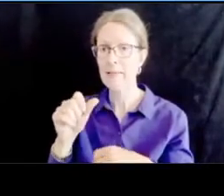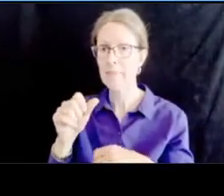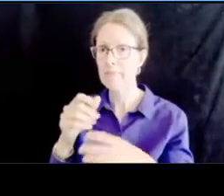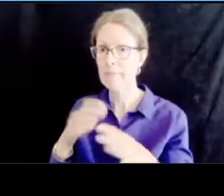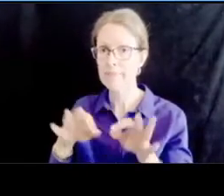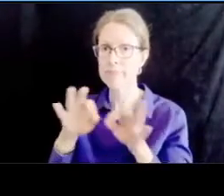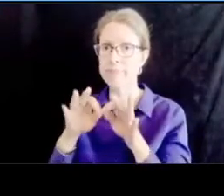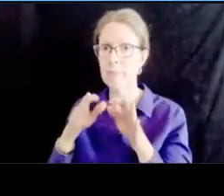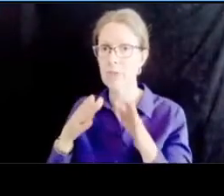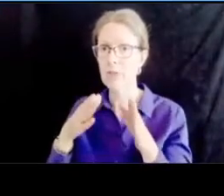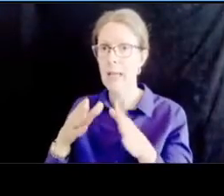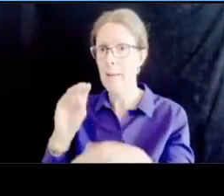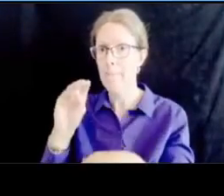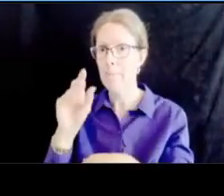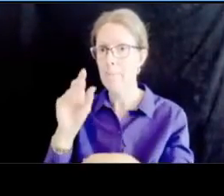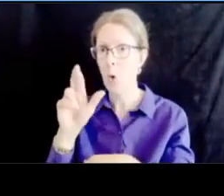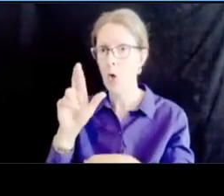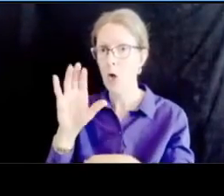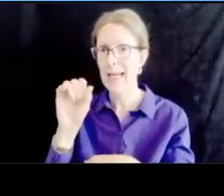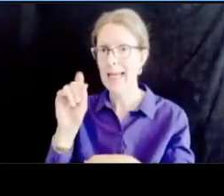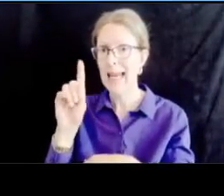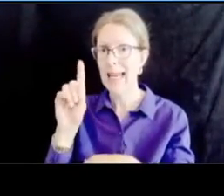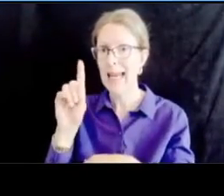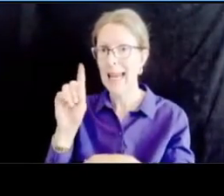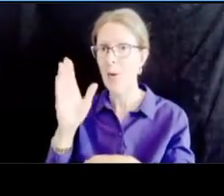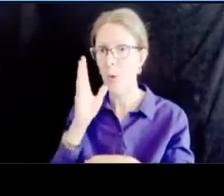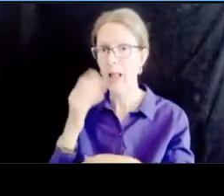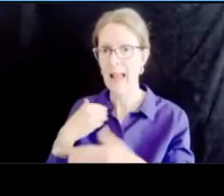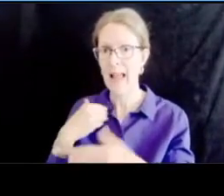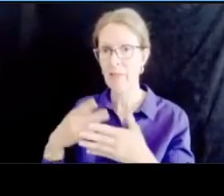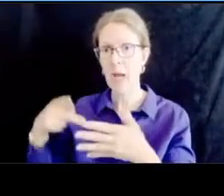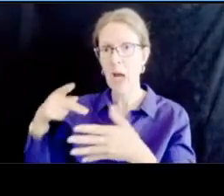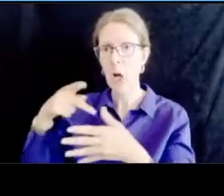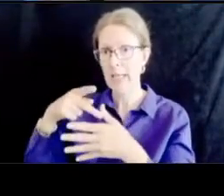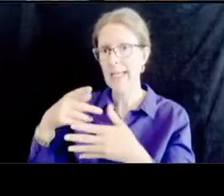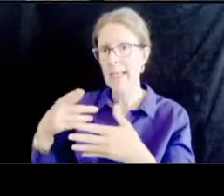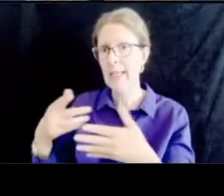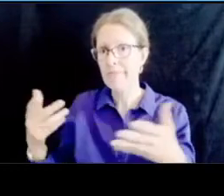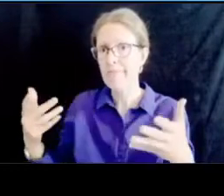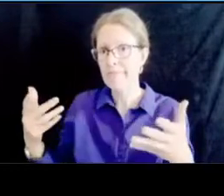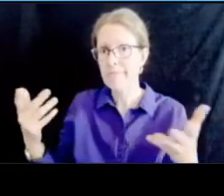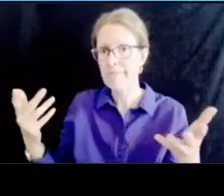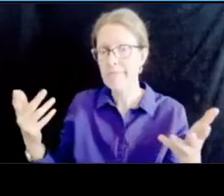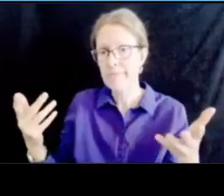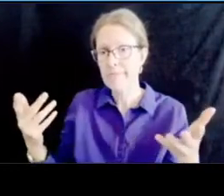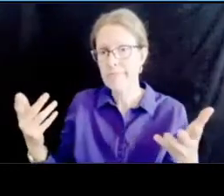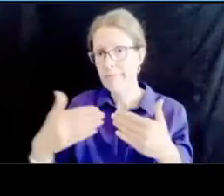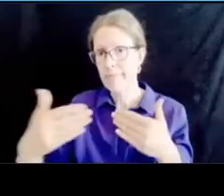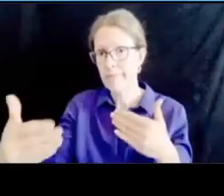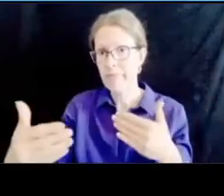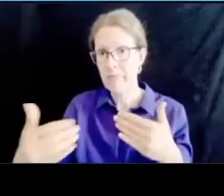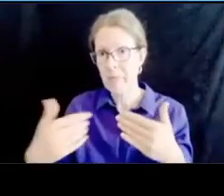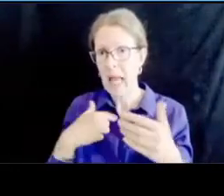they go forward but i can get you the specific answer to that laura if you can uh queue up uh